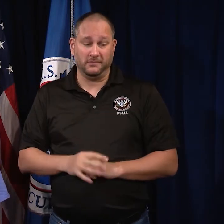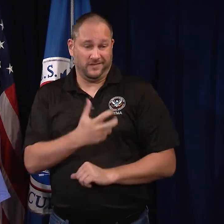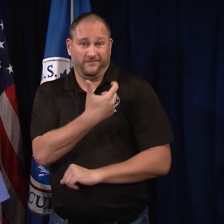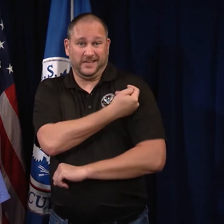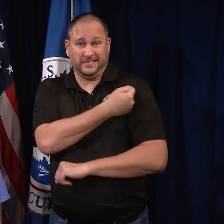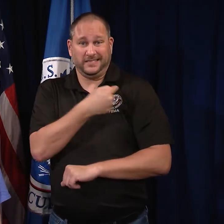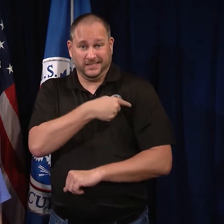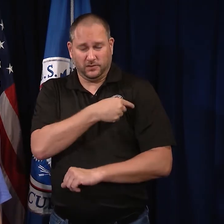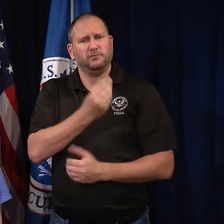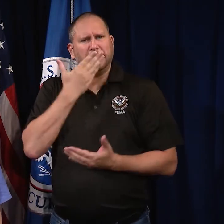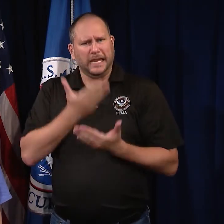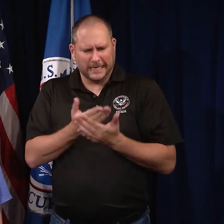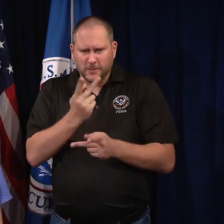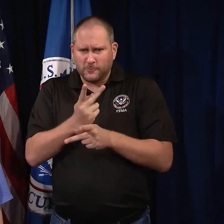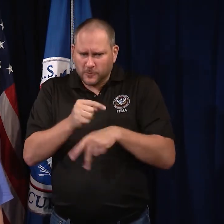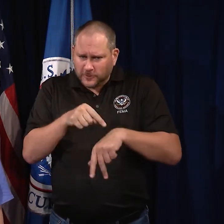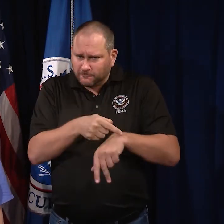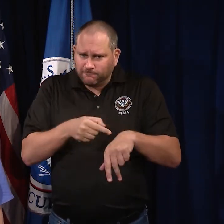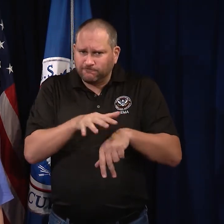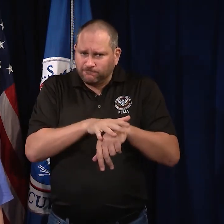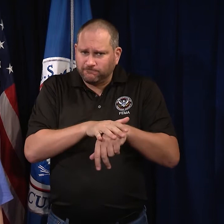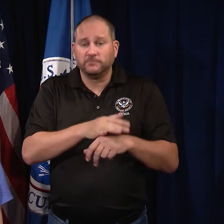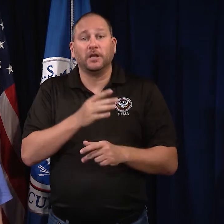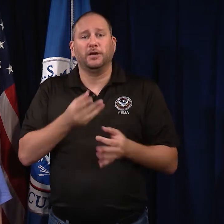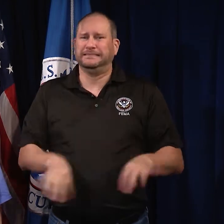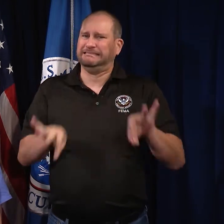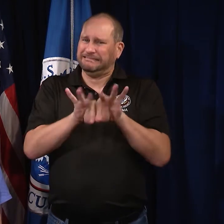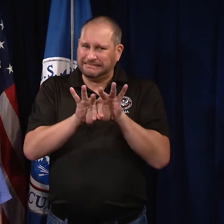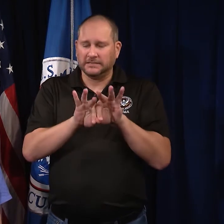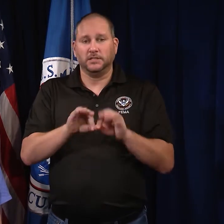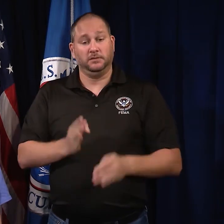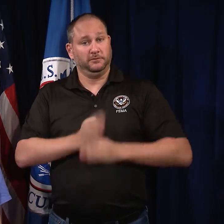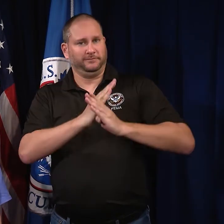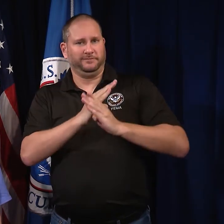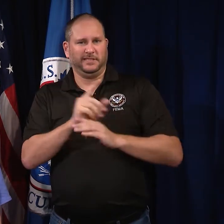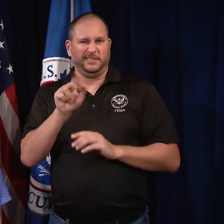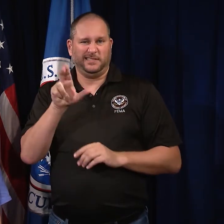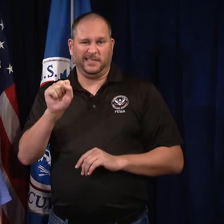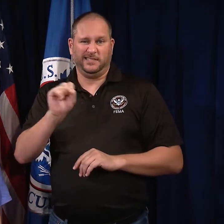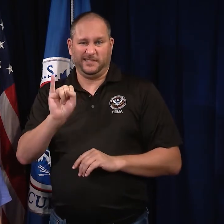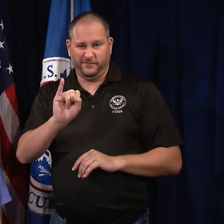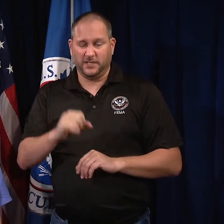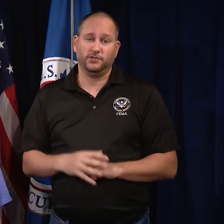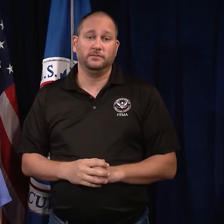Vaccination and good wound care are important to help prevent tetanus infection.